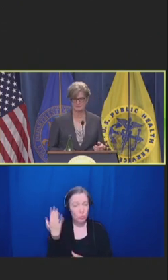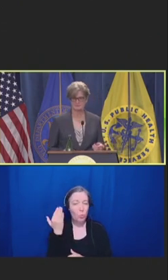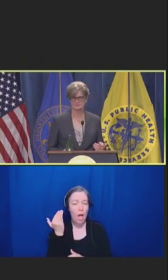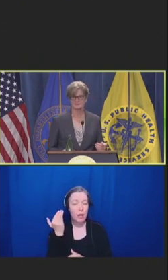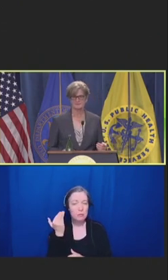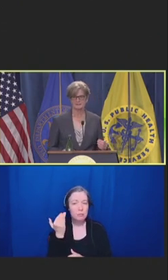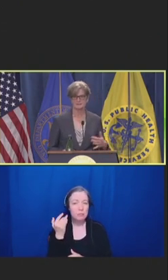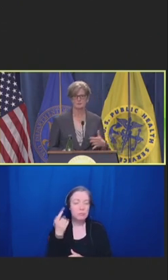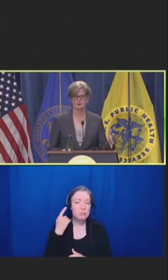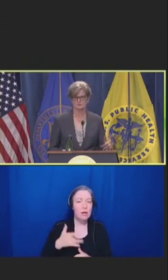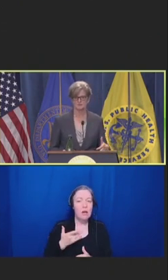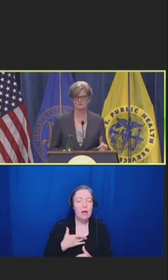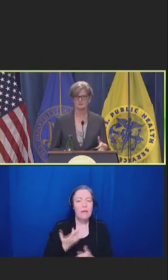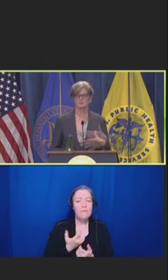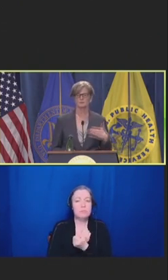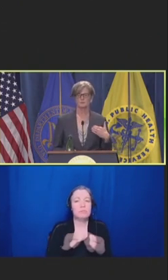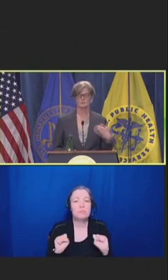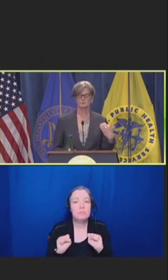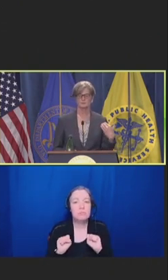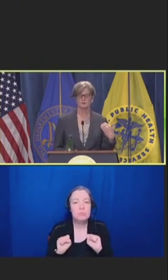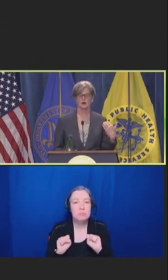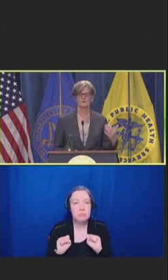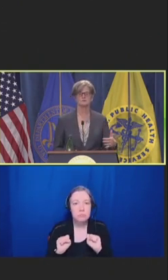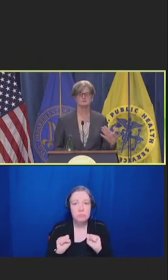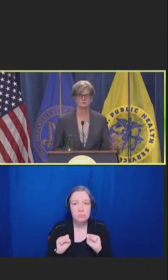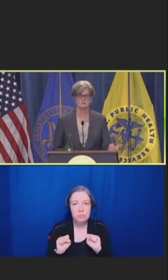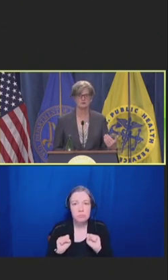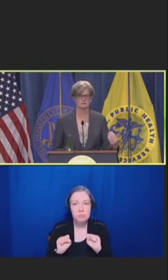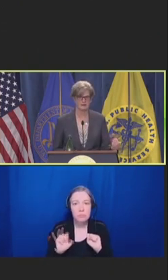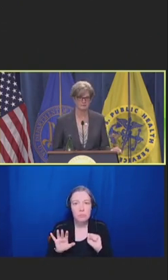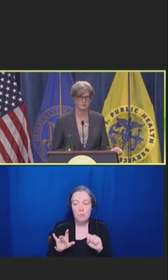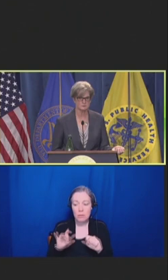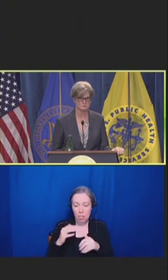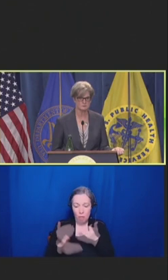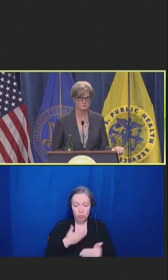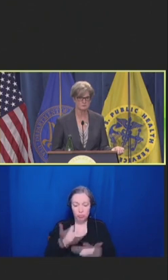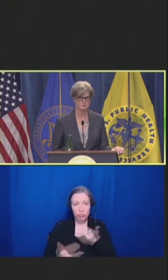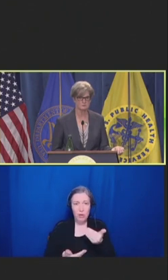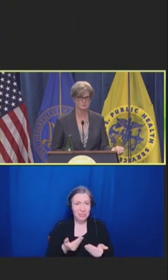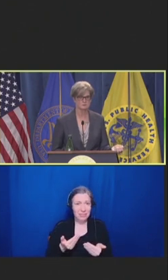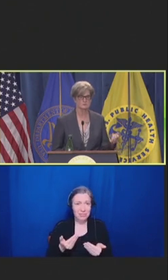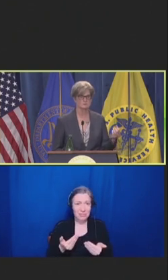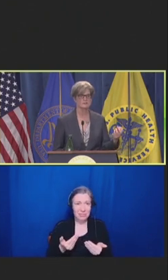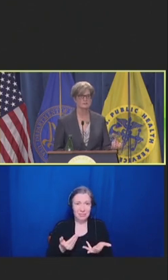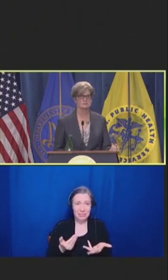And in the process, often delivered a lot of abuse.